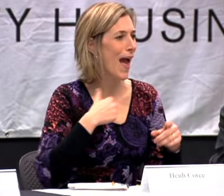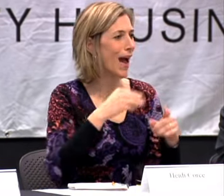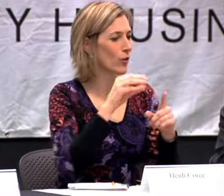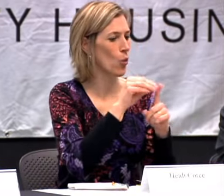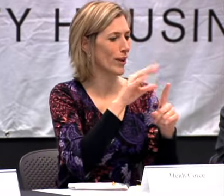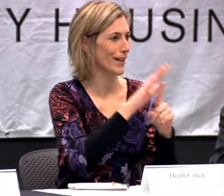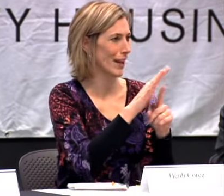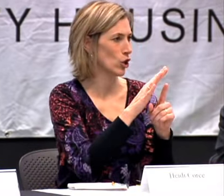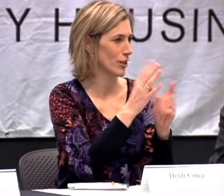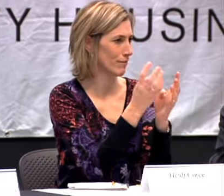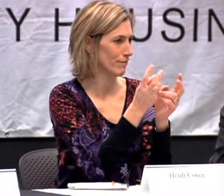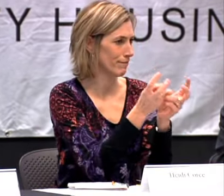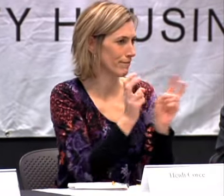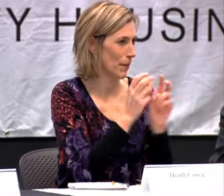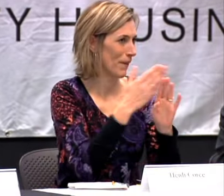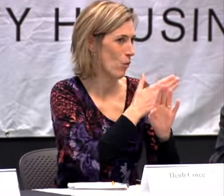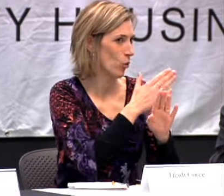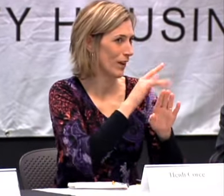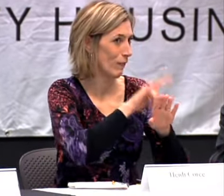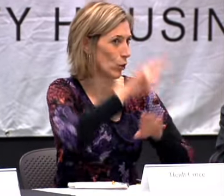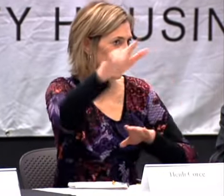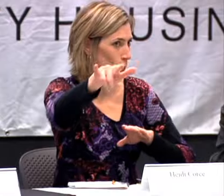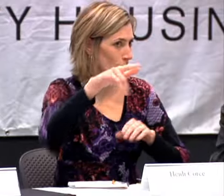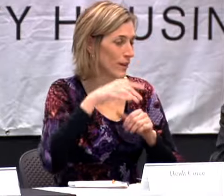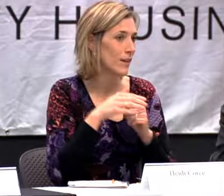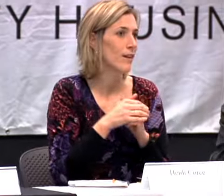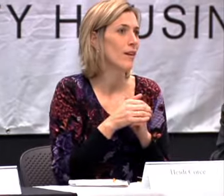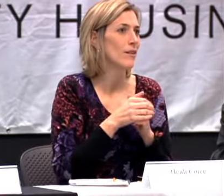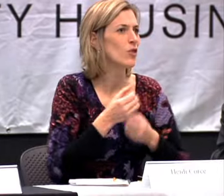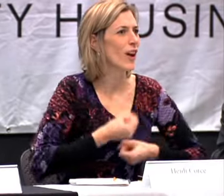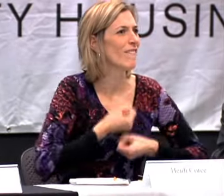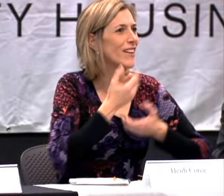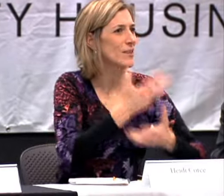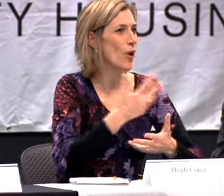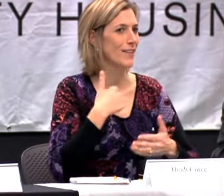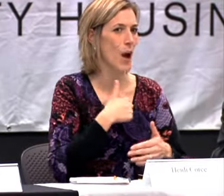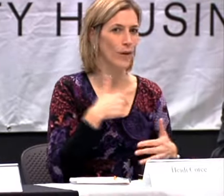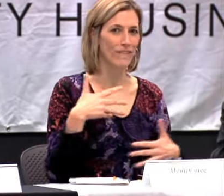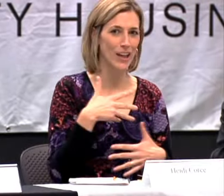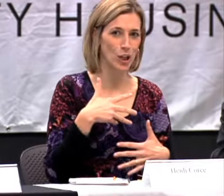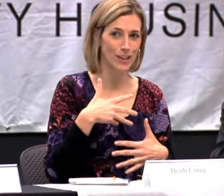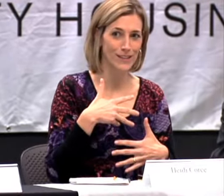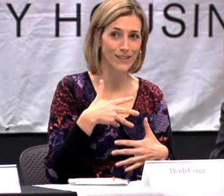STUDENTS AND I WAS SO NERVOUS. SO WE HAD EXPOSURE BEFORE WHEN WE WOULD